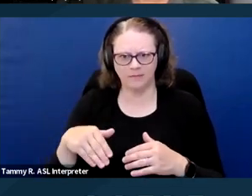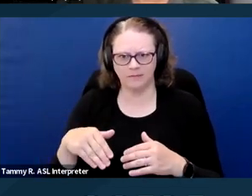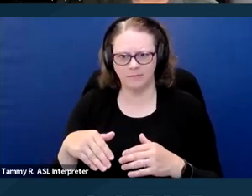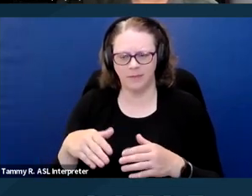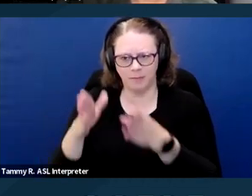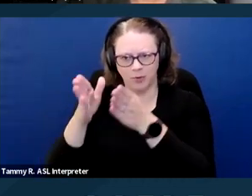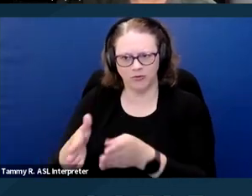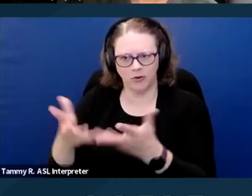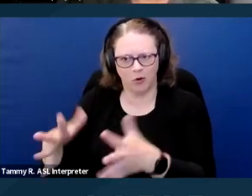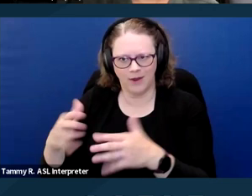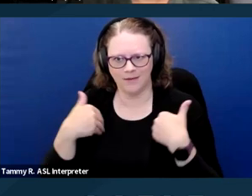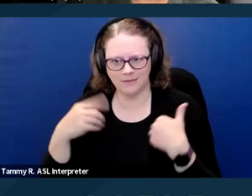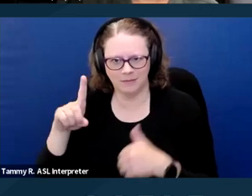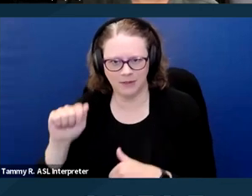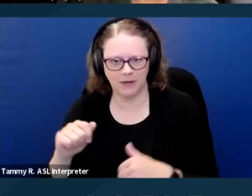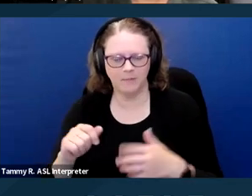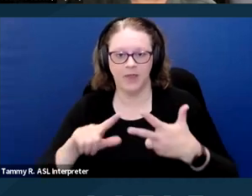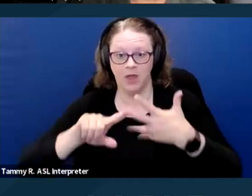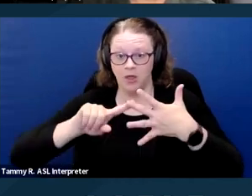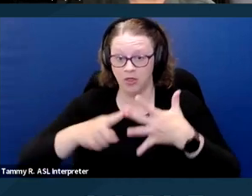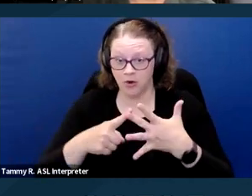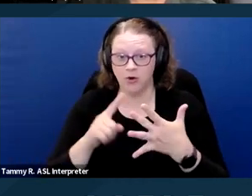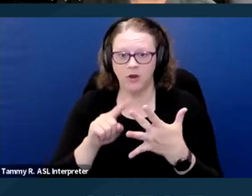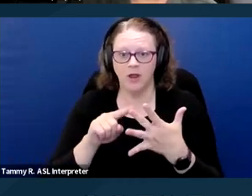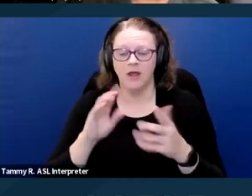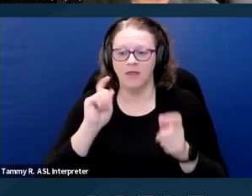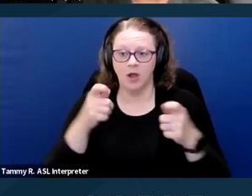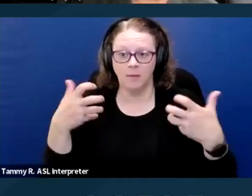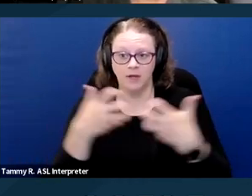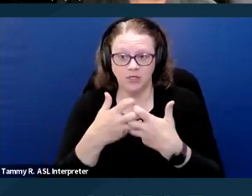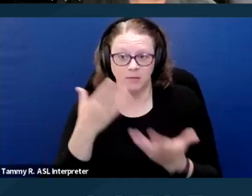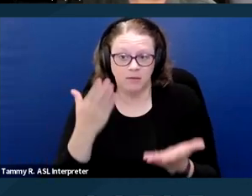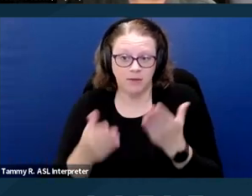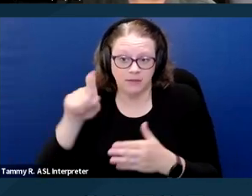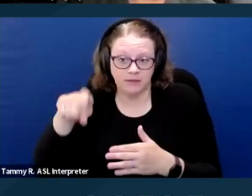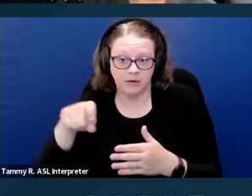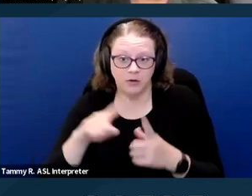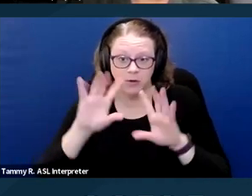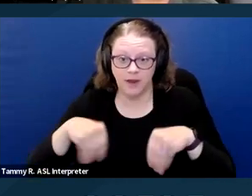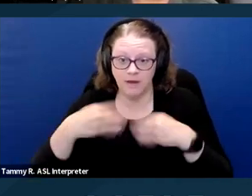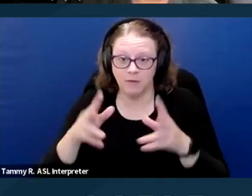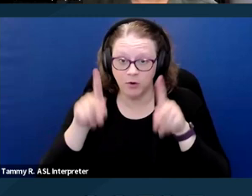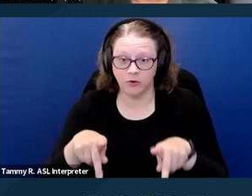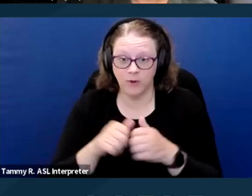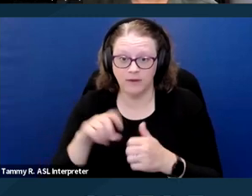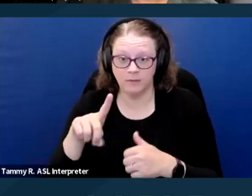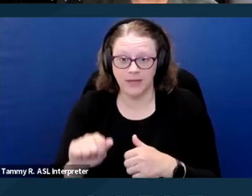Third, that the accommodation is necessary to give the person with a disability equal opportunity to use and enjoy their housing.